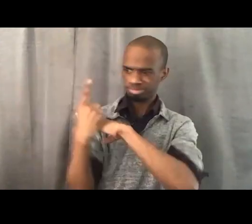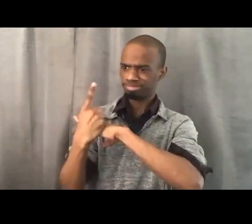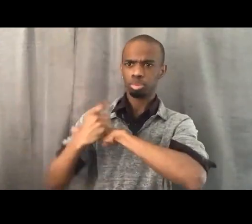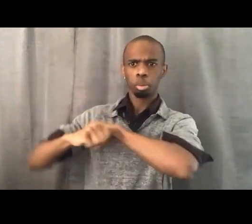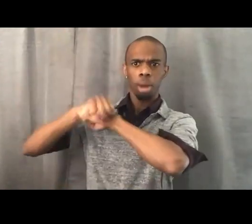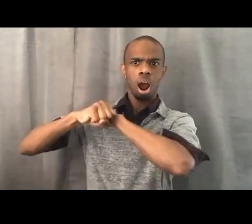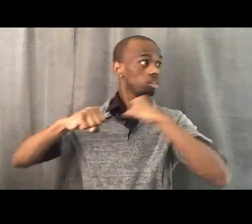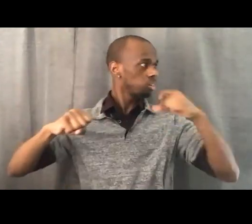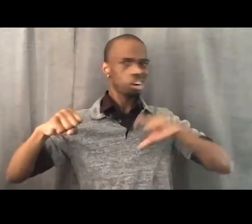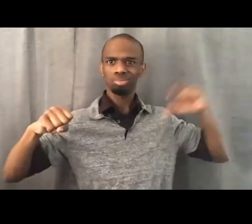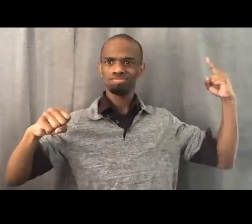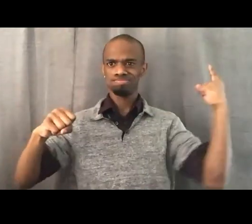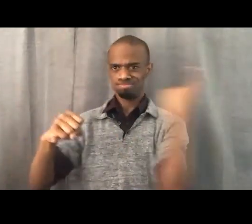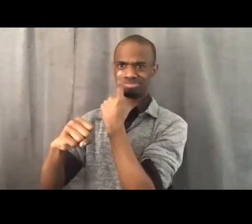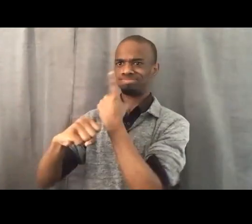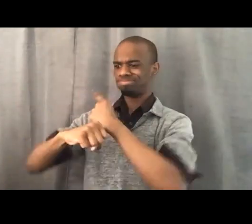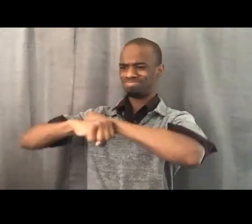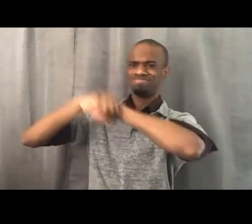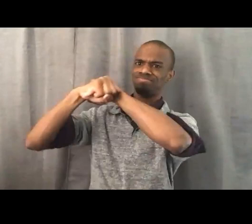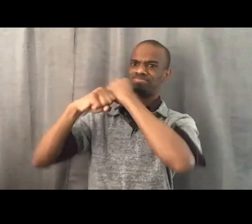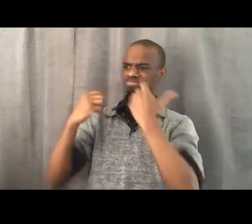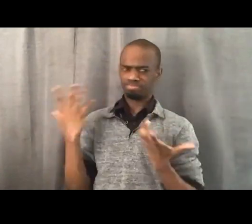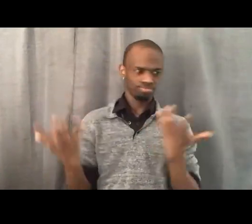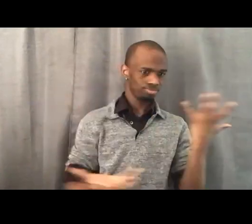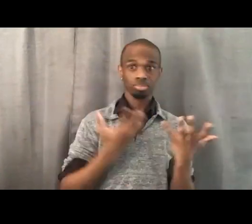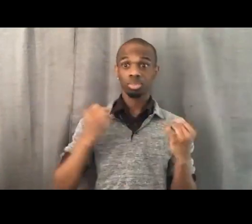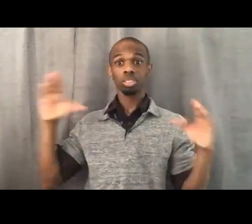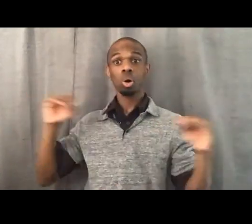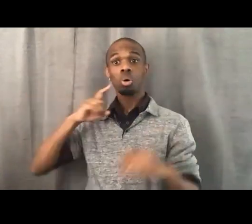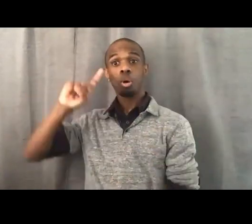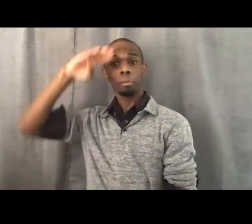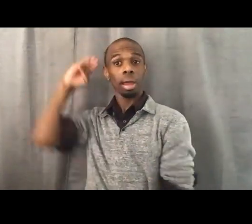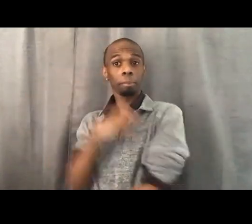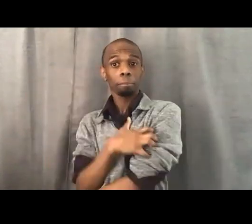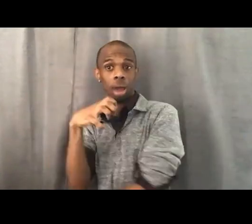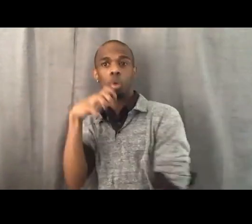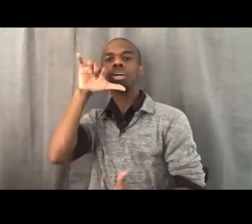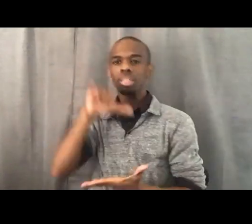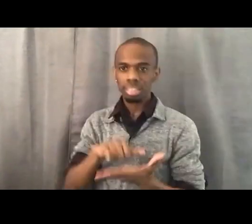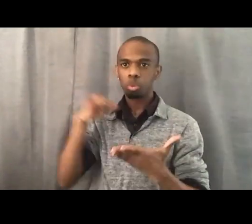the reclamation of the abolitionism of the 19th century.